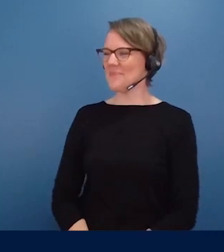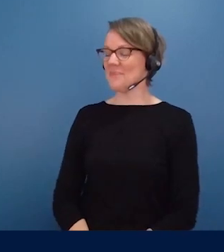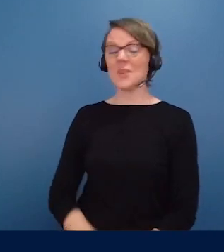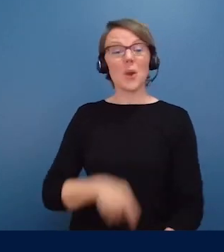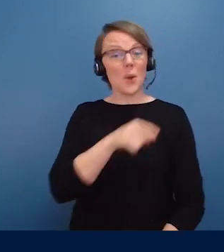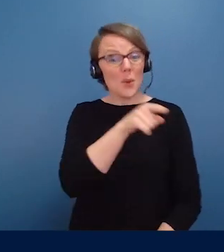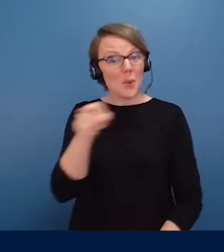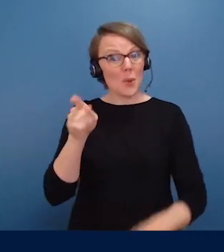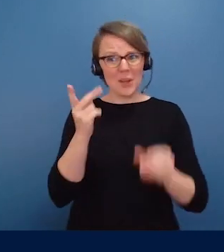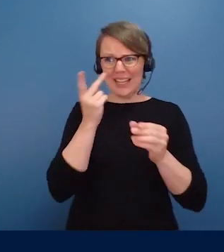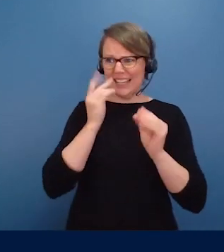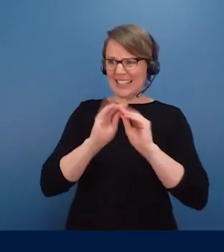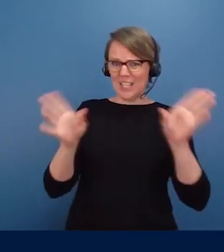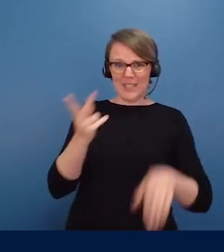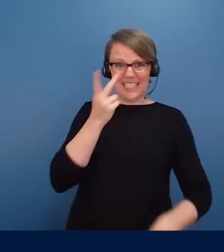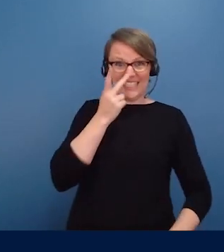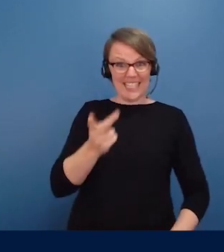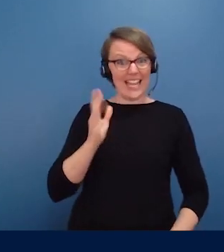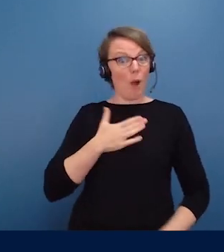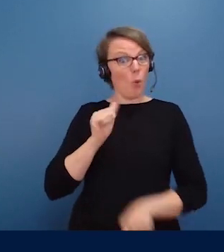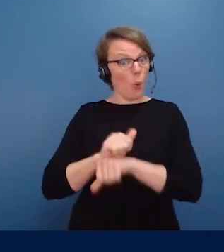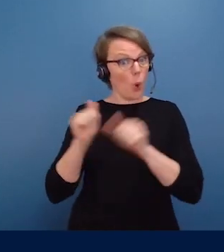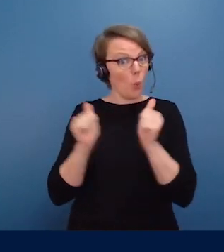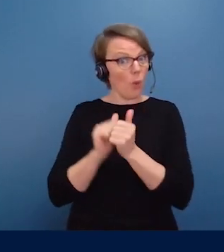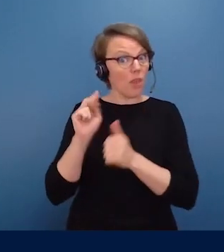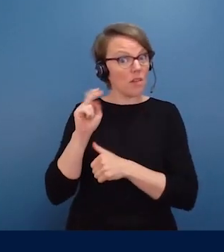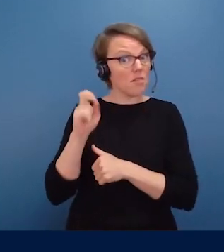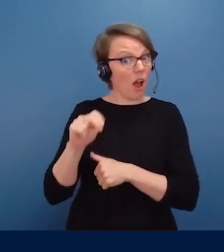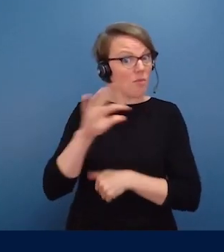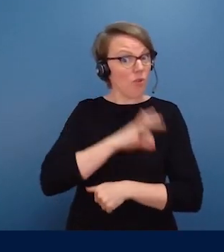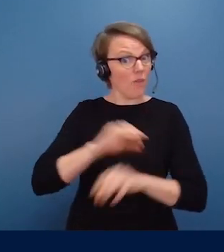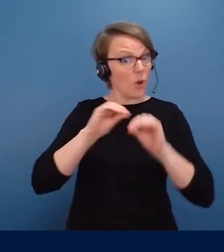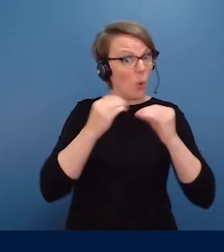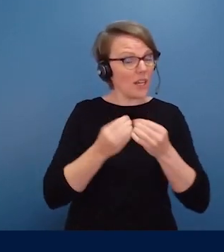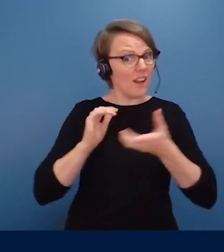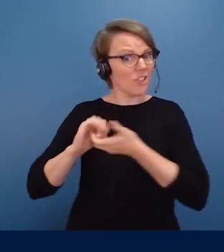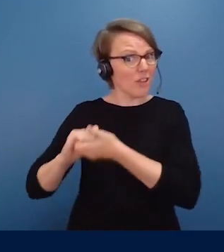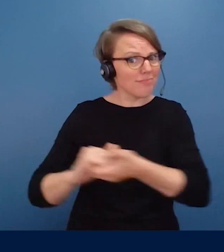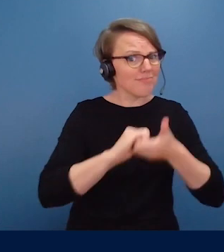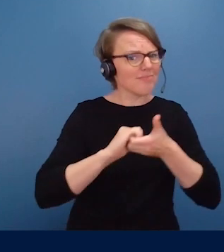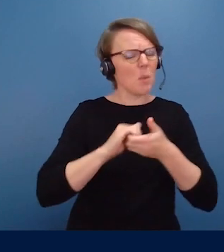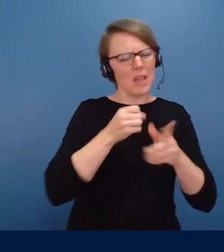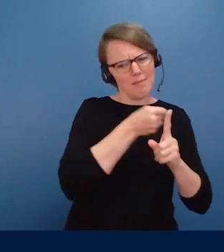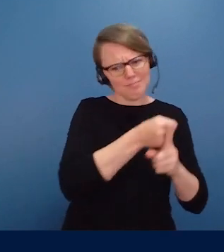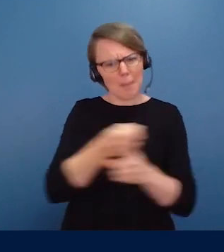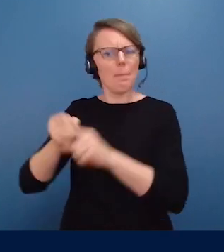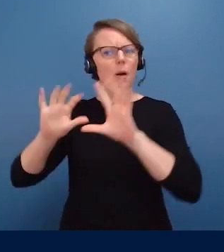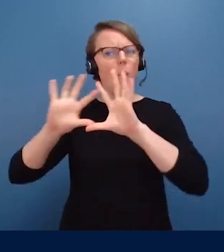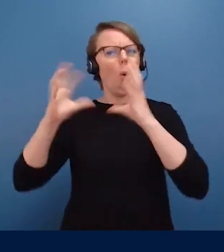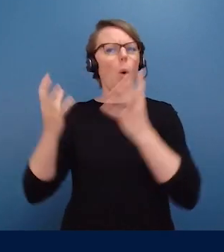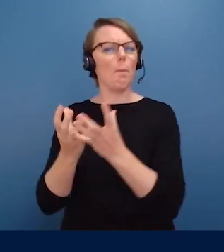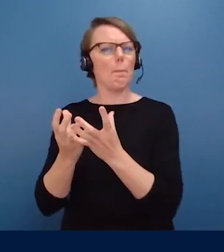As you can see, the work we're doing with nonprofits is really global in scope. But in addition to that global work,